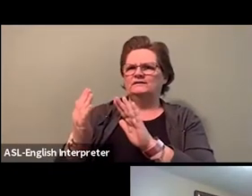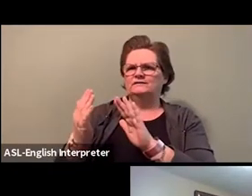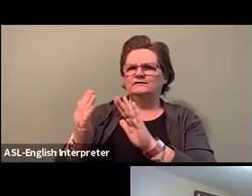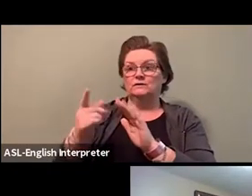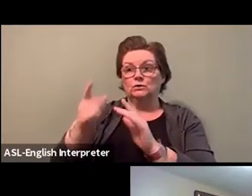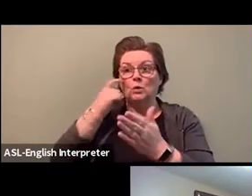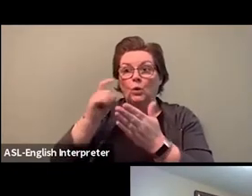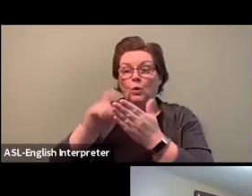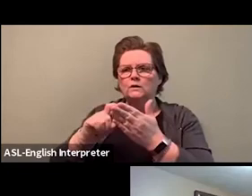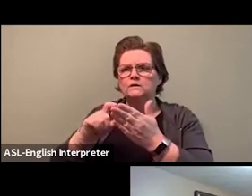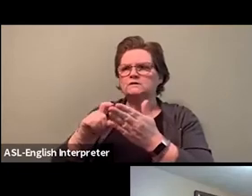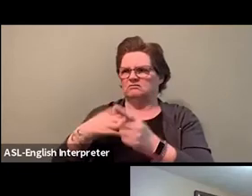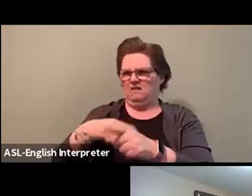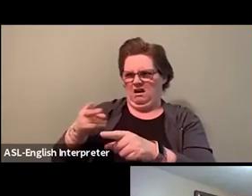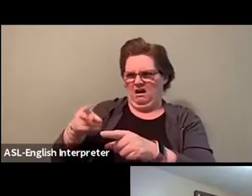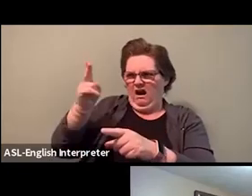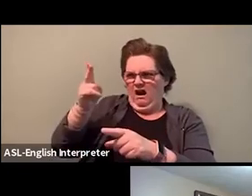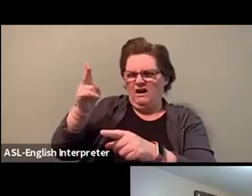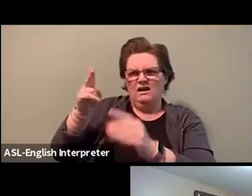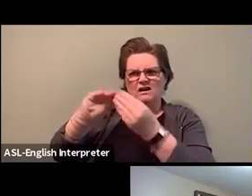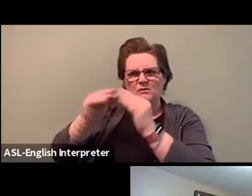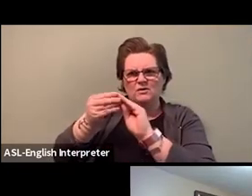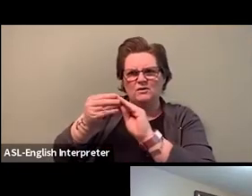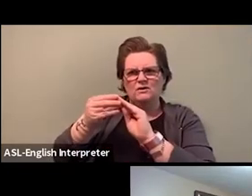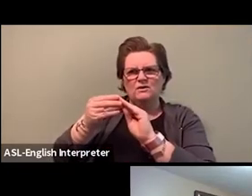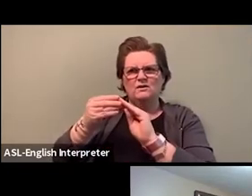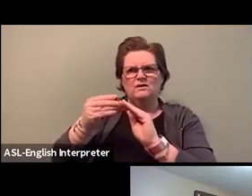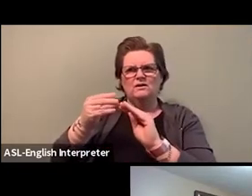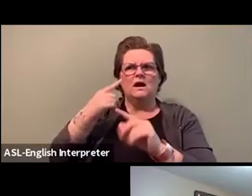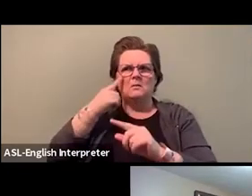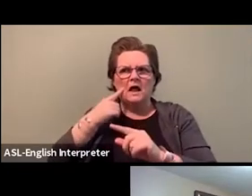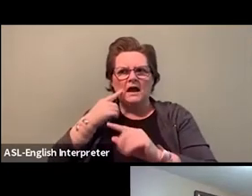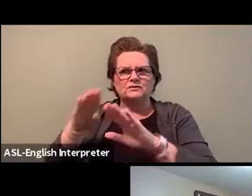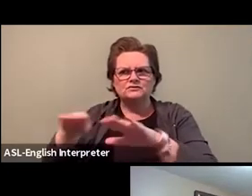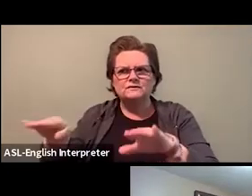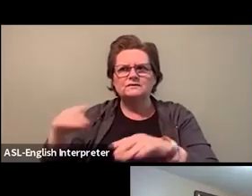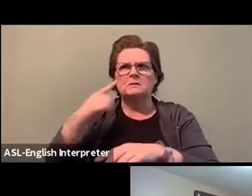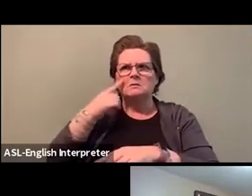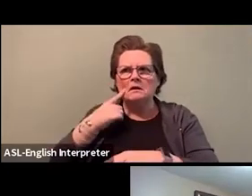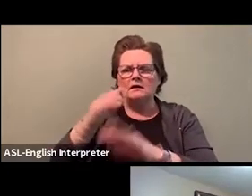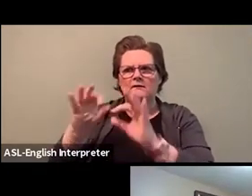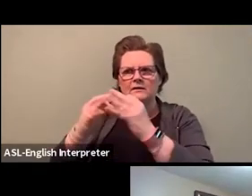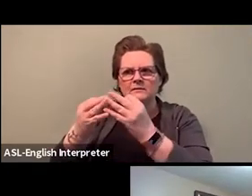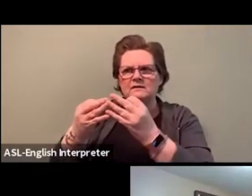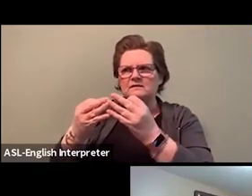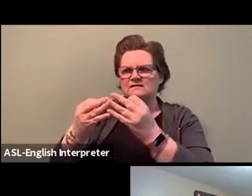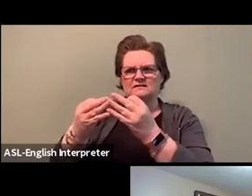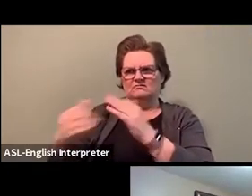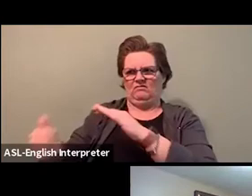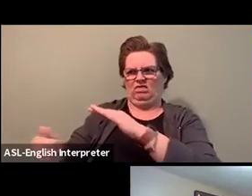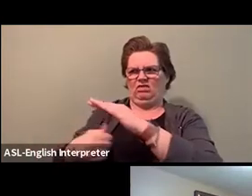So let me just start by saying, it's not me. I'm still just one grain of sand on a beach.